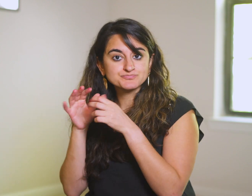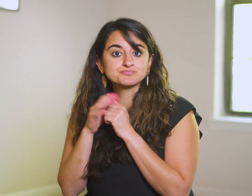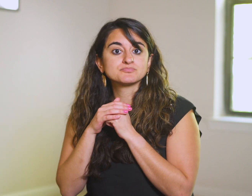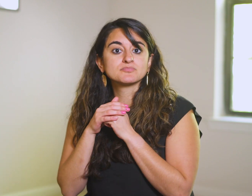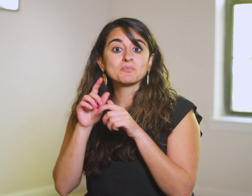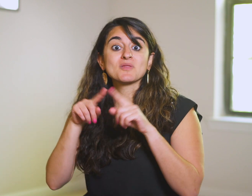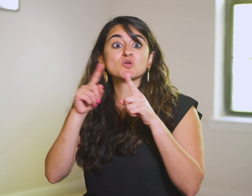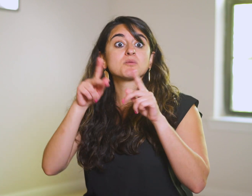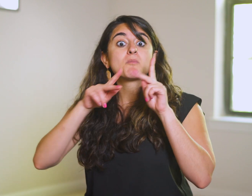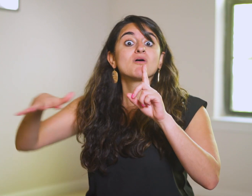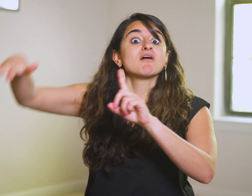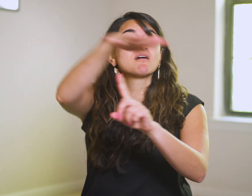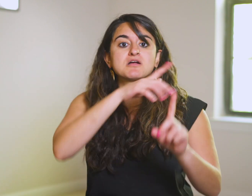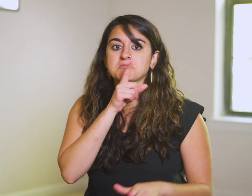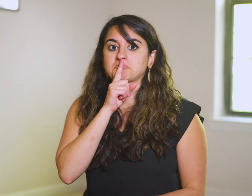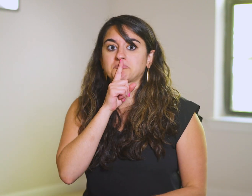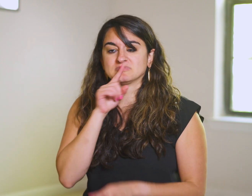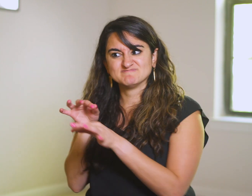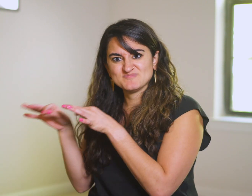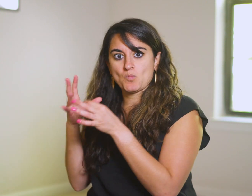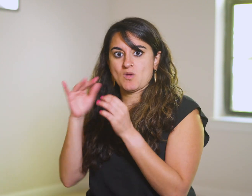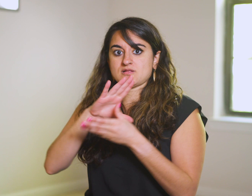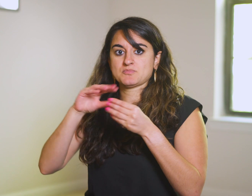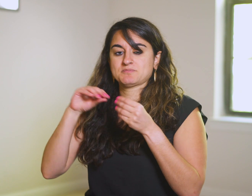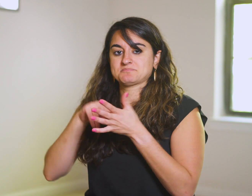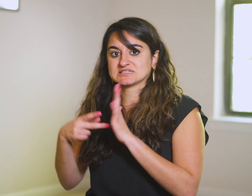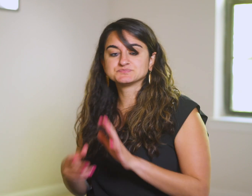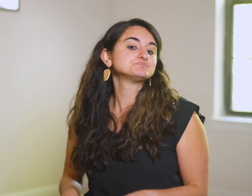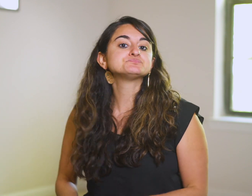but not the whole crowd.